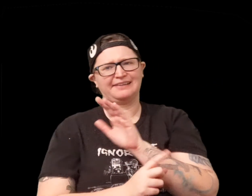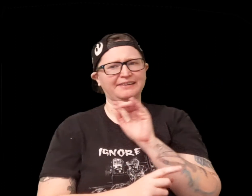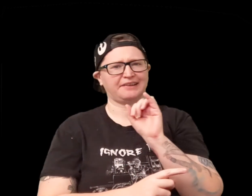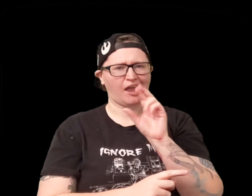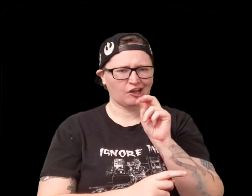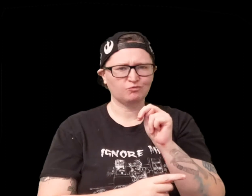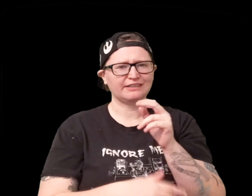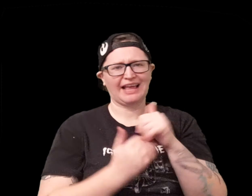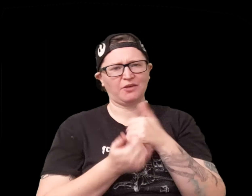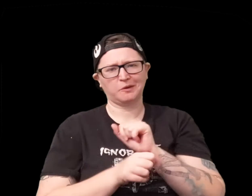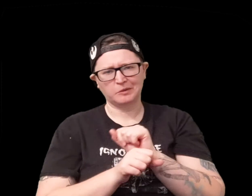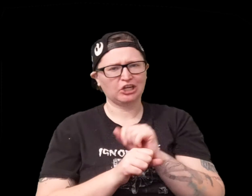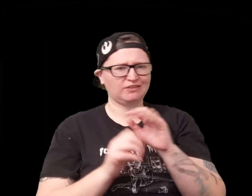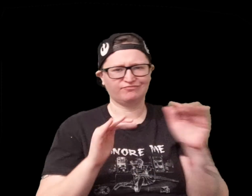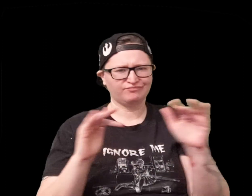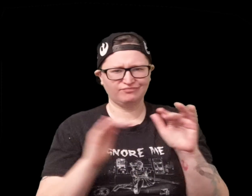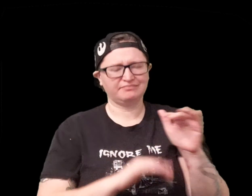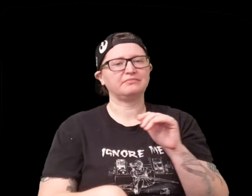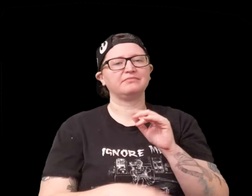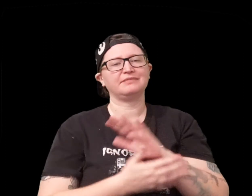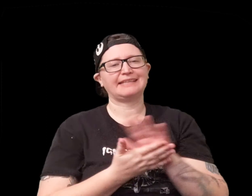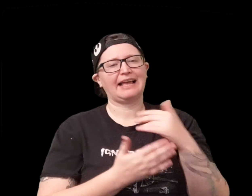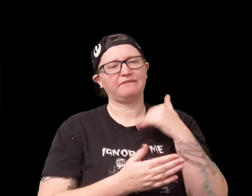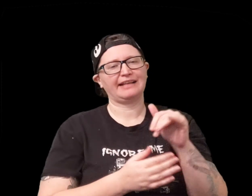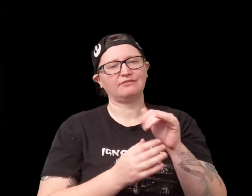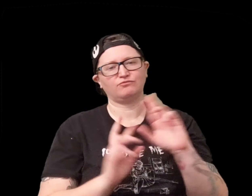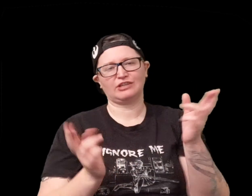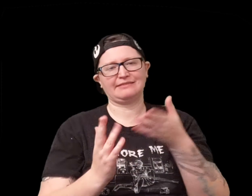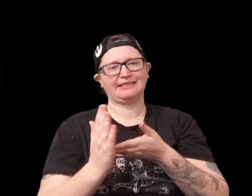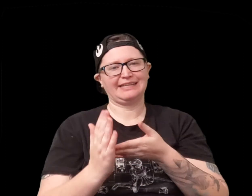I think that really transferred to iron and kind of figured out how that worked so again it was